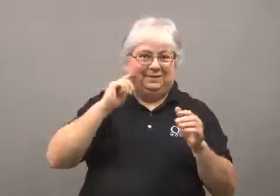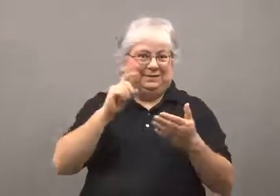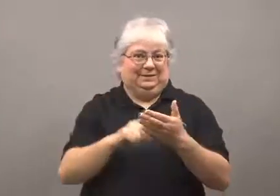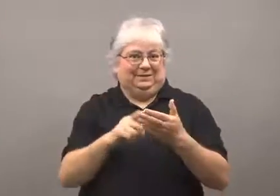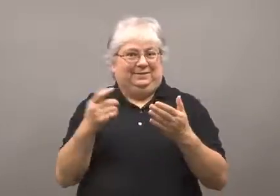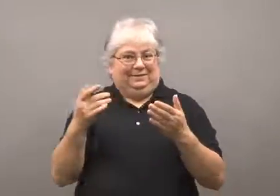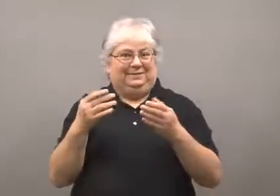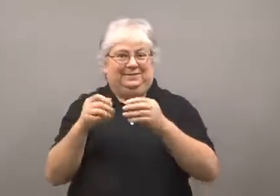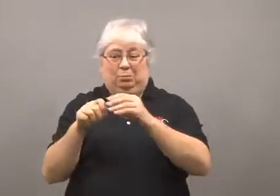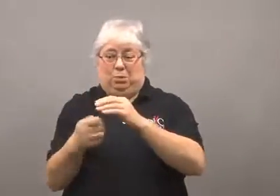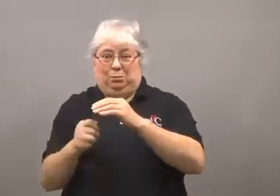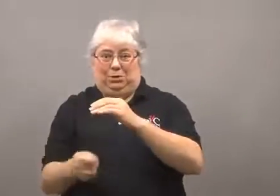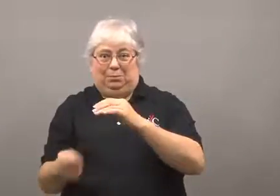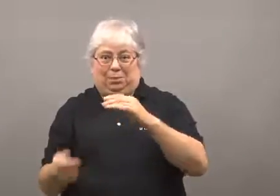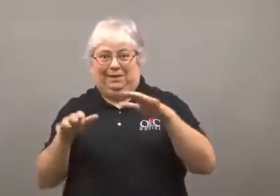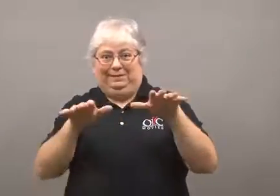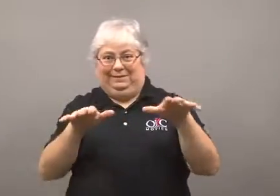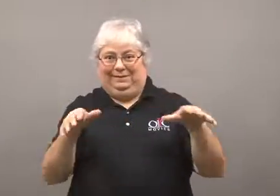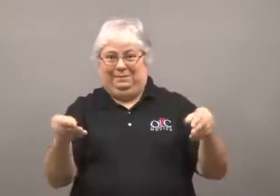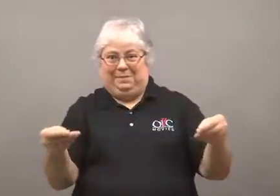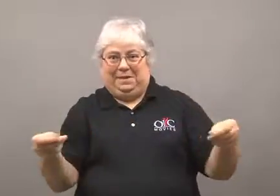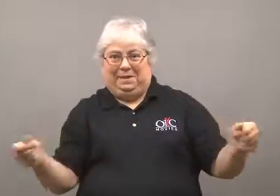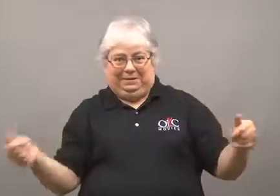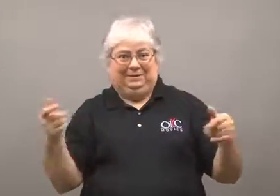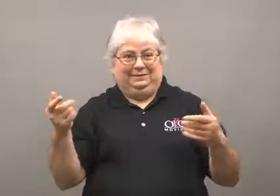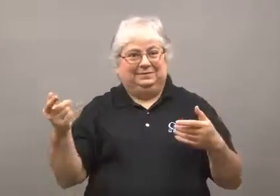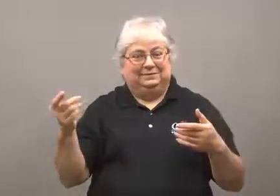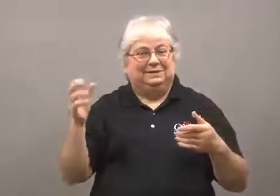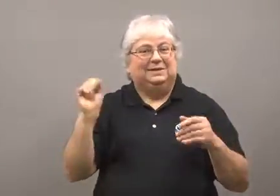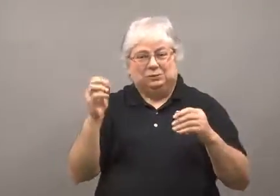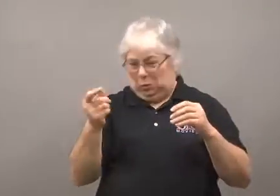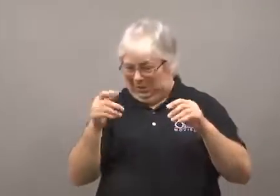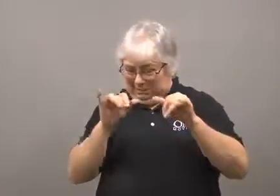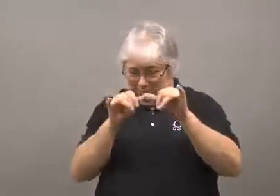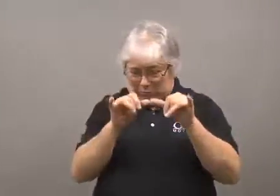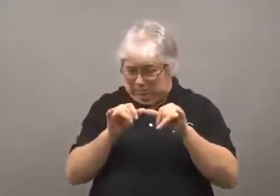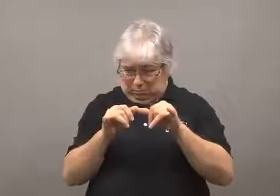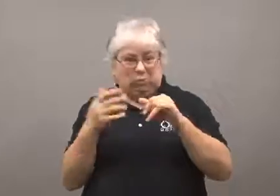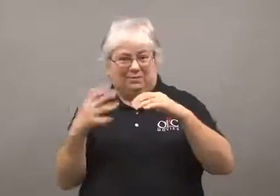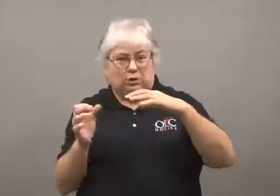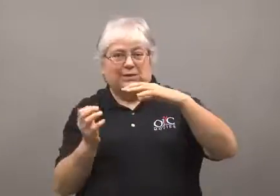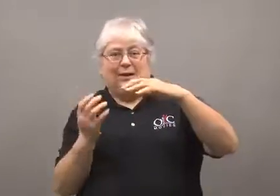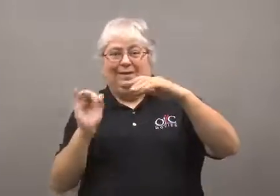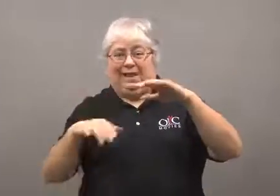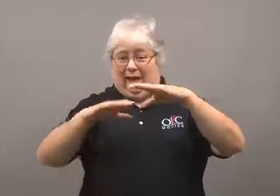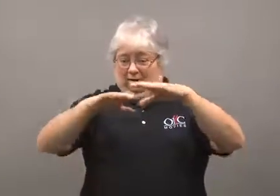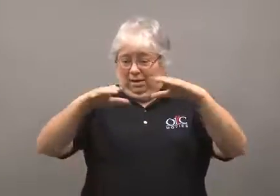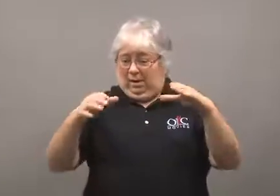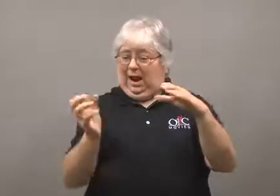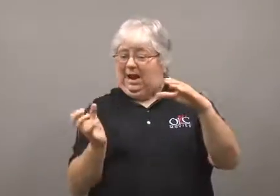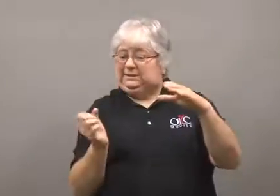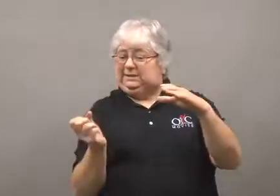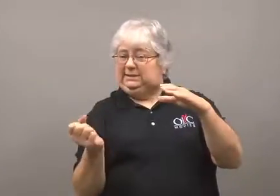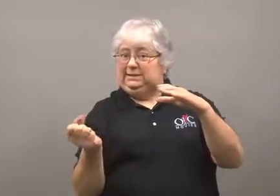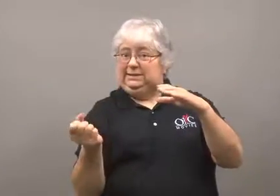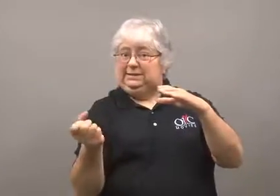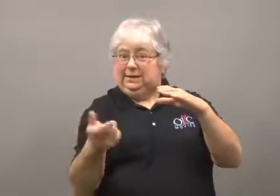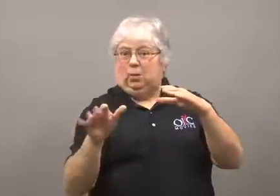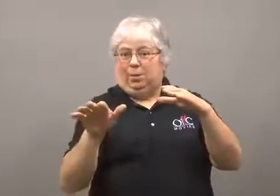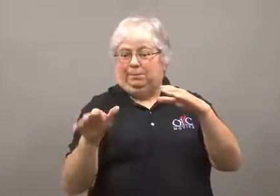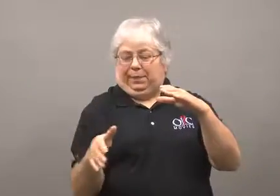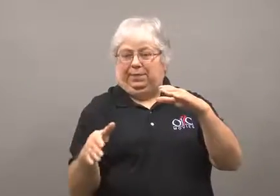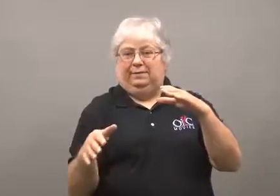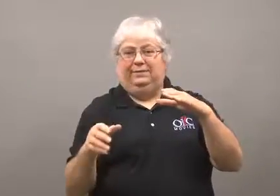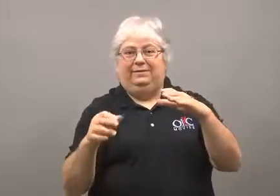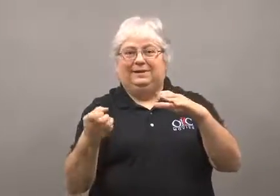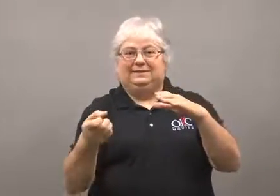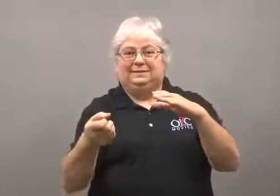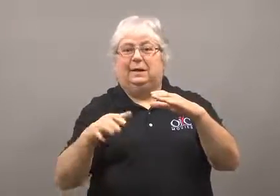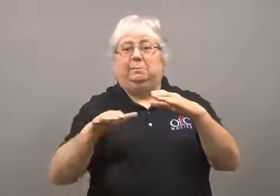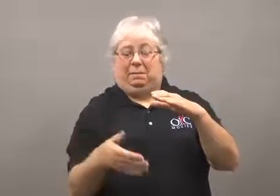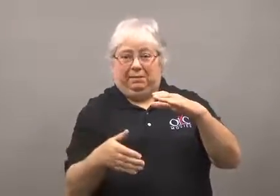As the ice flows, it breaks off and melts.